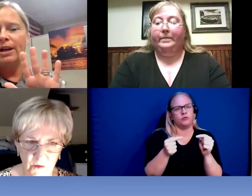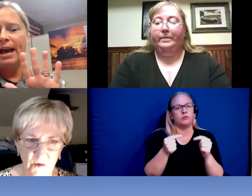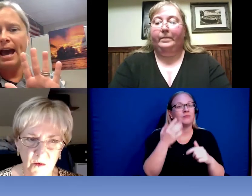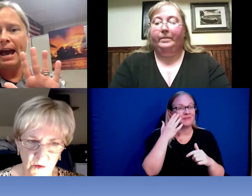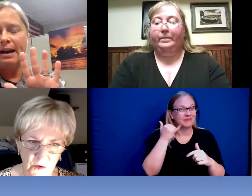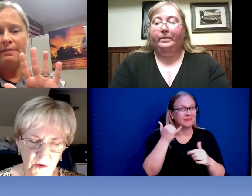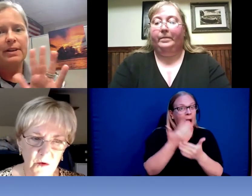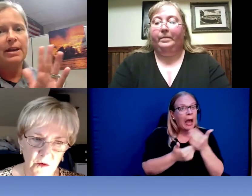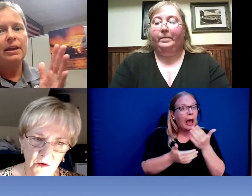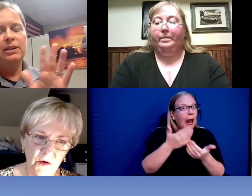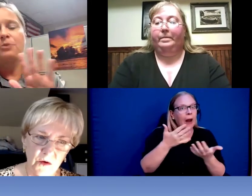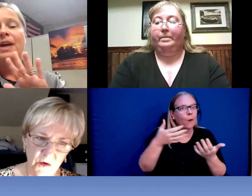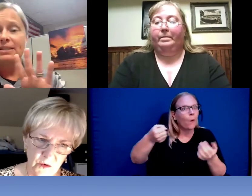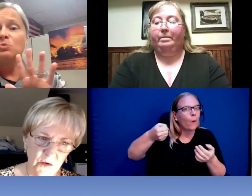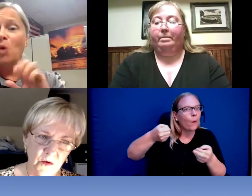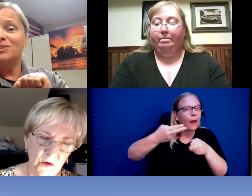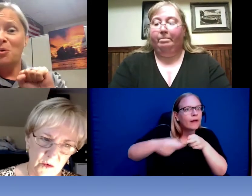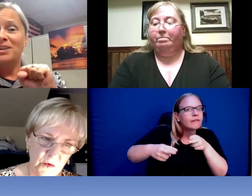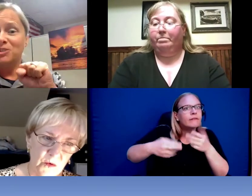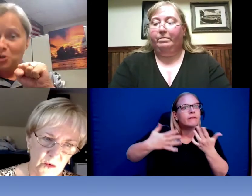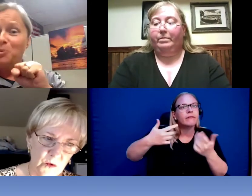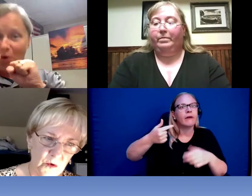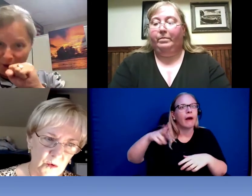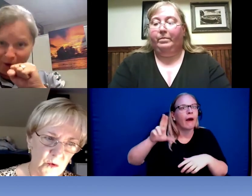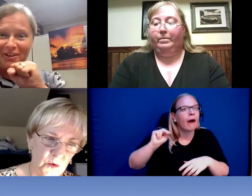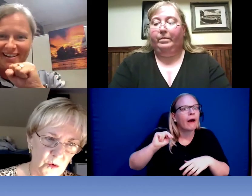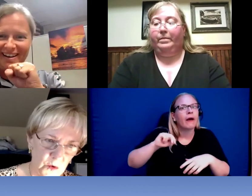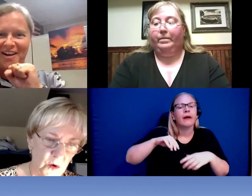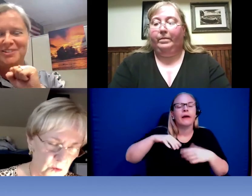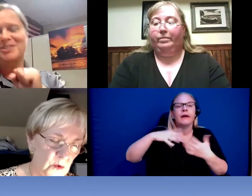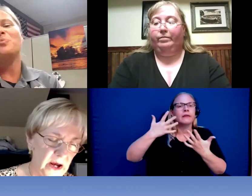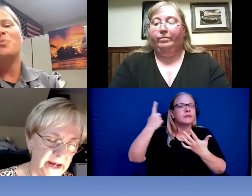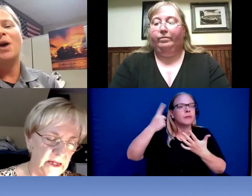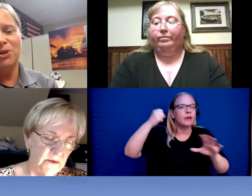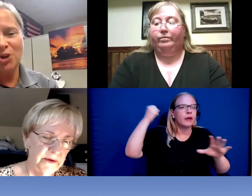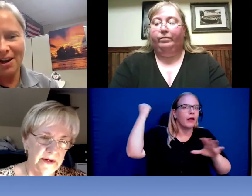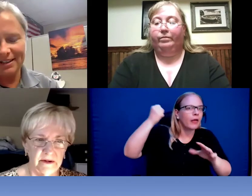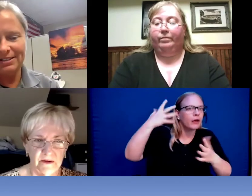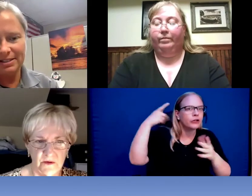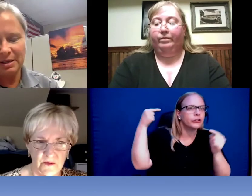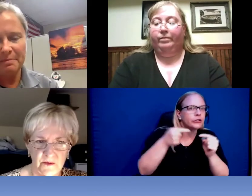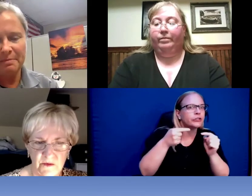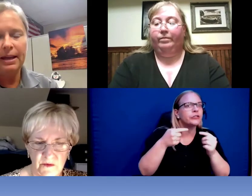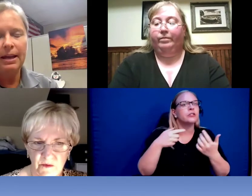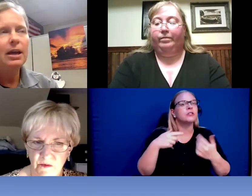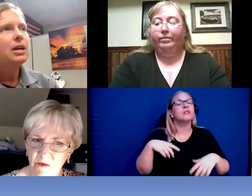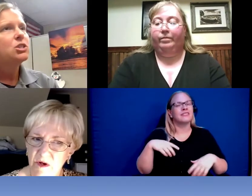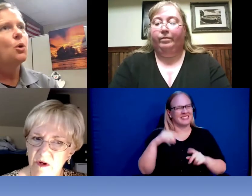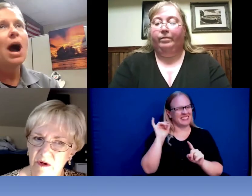you know that's what is going to hurt us when we are talking to somebody. >> Bonnie: Right. >> Reanna